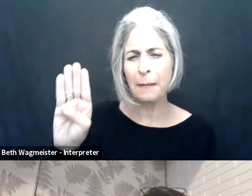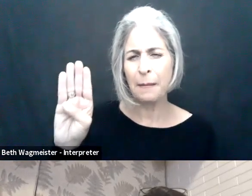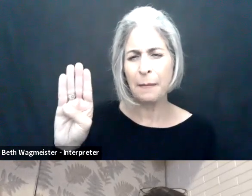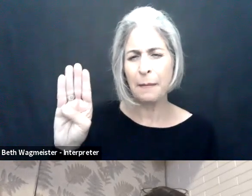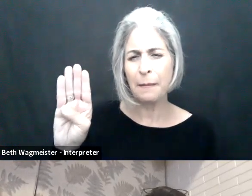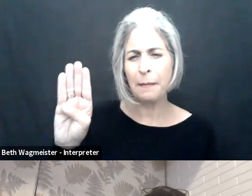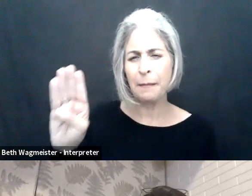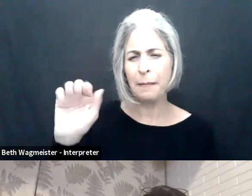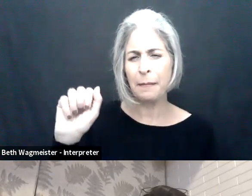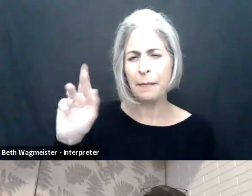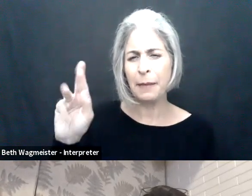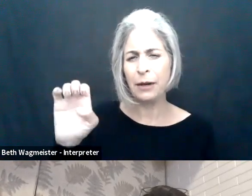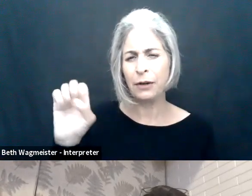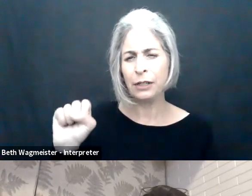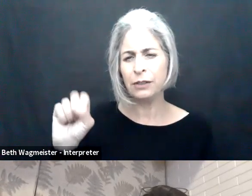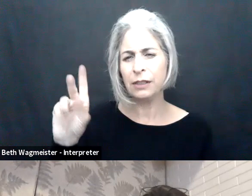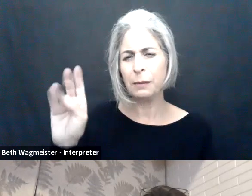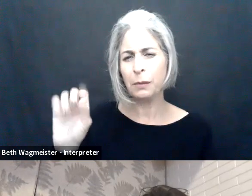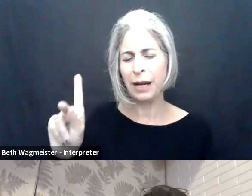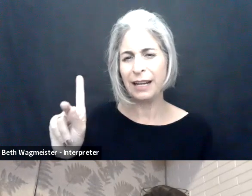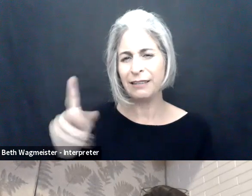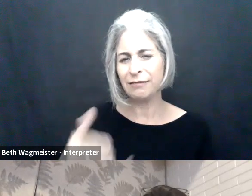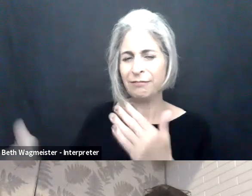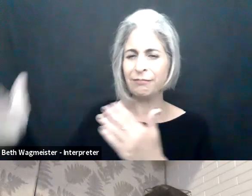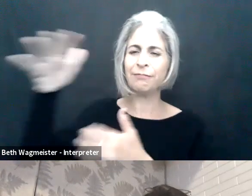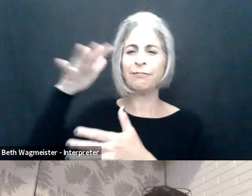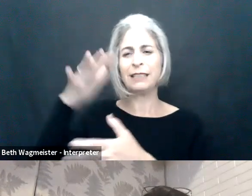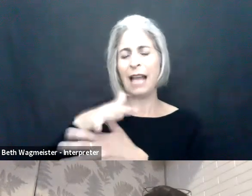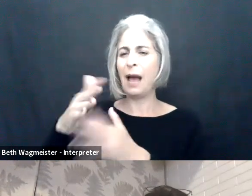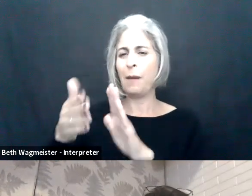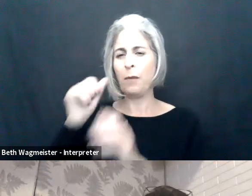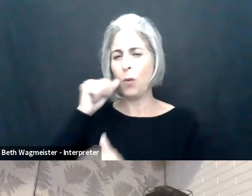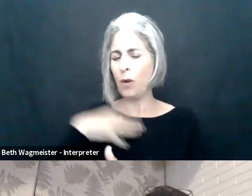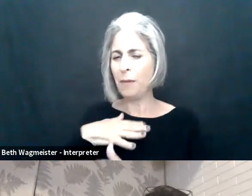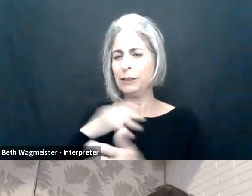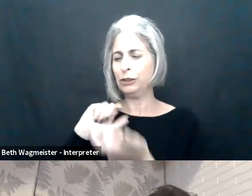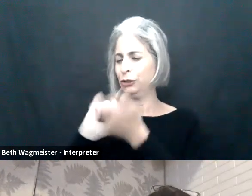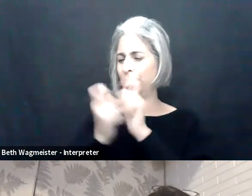everyone knows probably that you are the